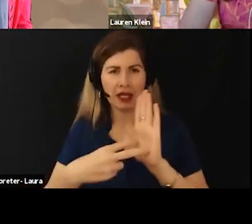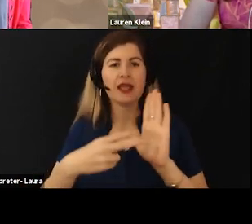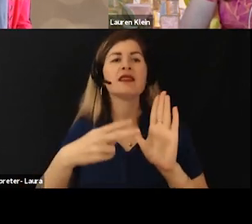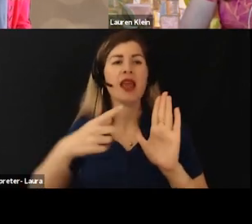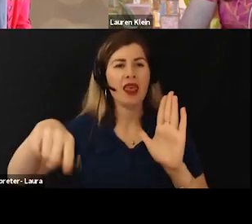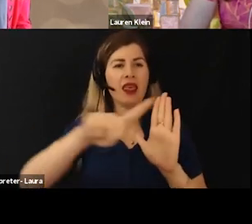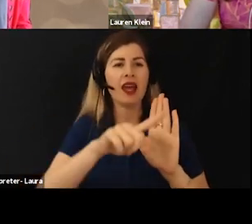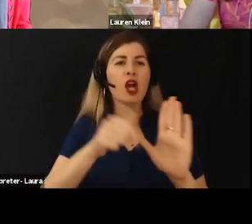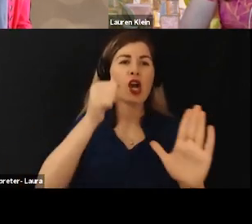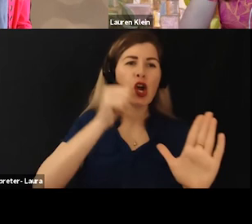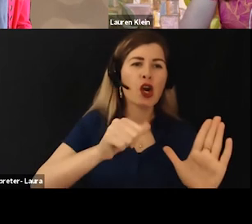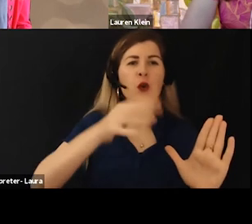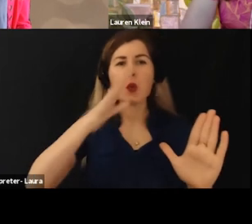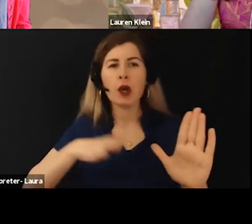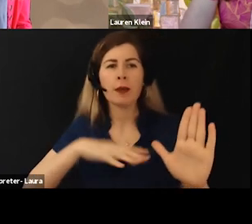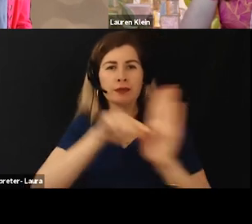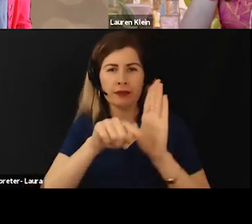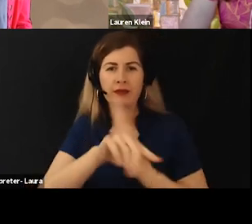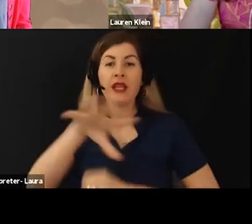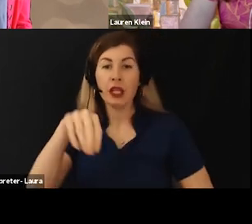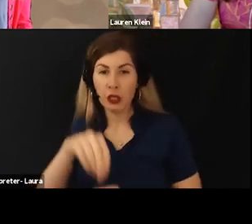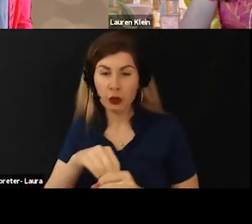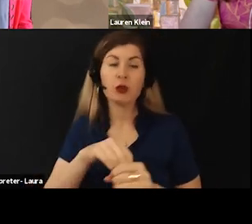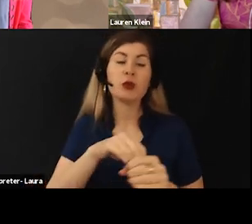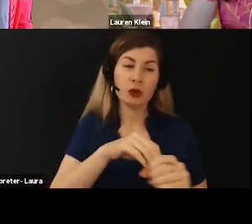They include cysts and trans women.